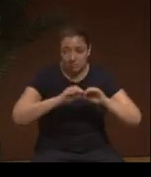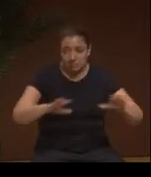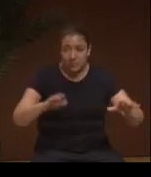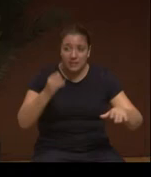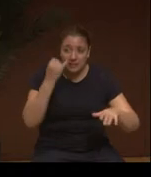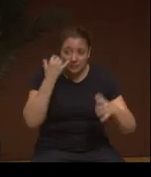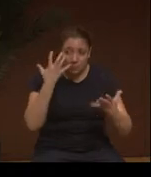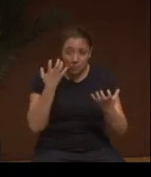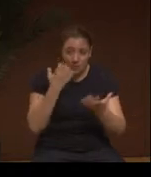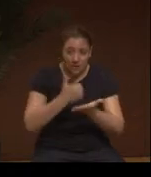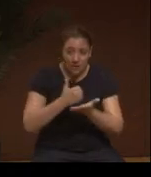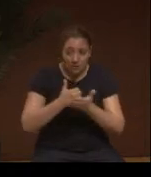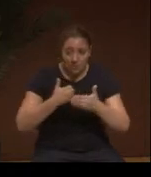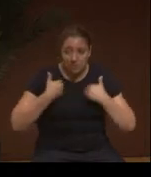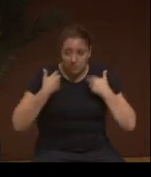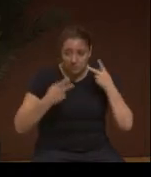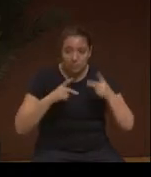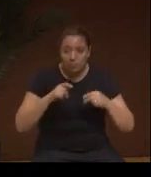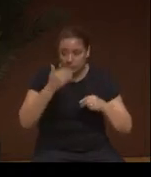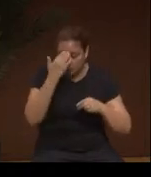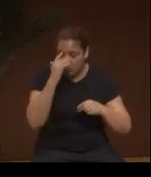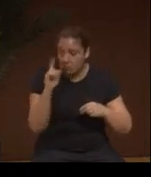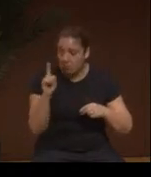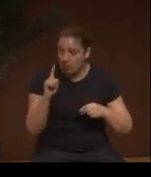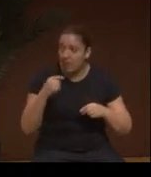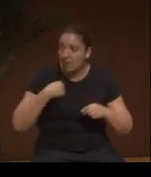If you want to help the youth, then you've got to know where you are. And I'm very honest.